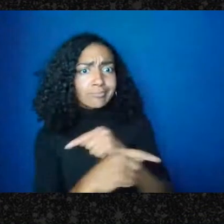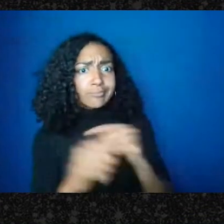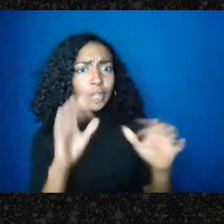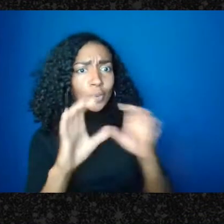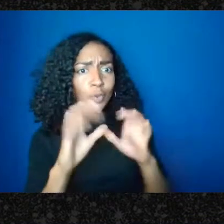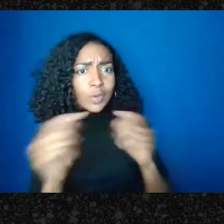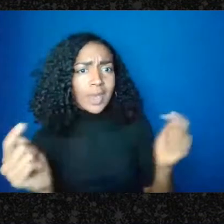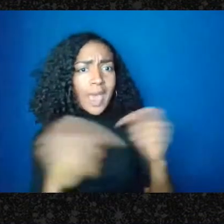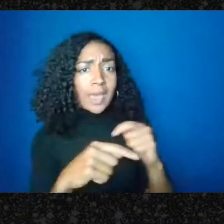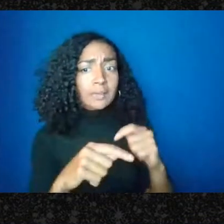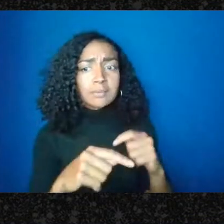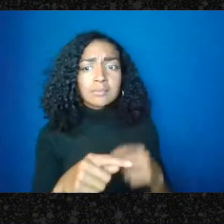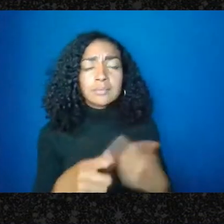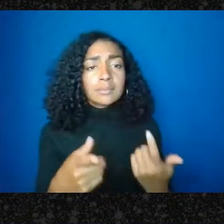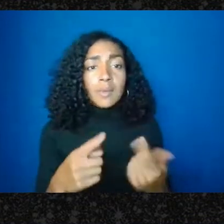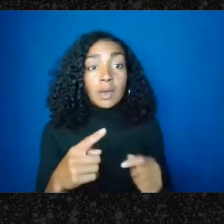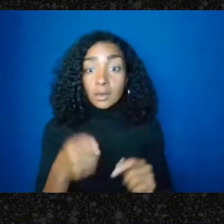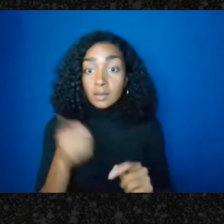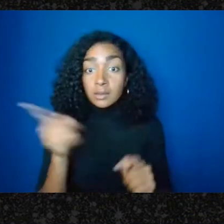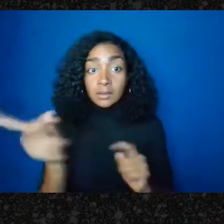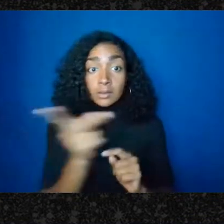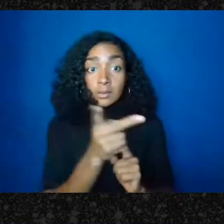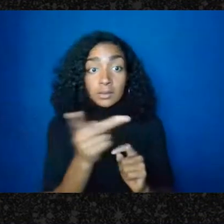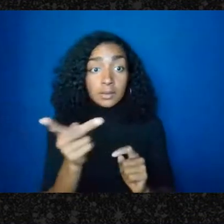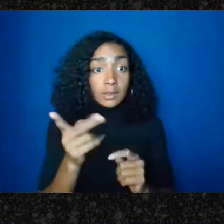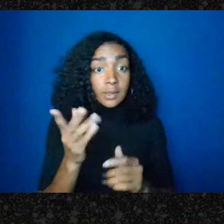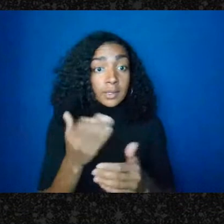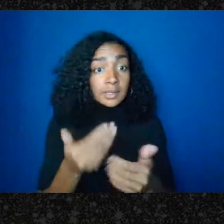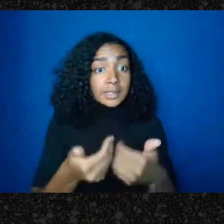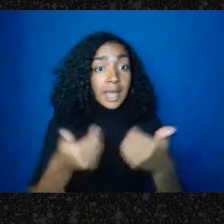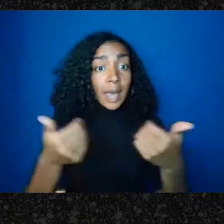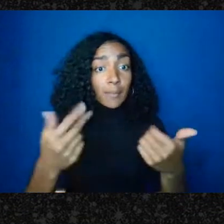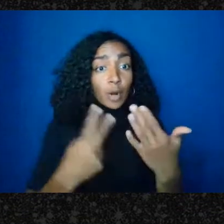you know collaborate and coordinate and work together, they can and probably should.